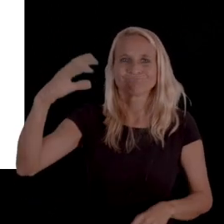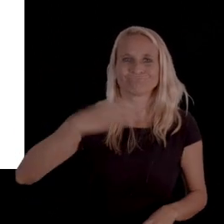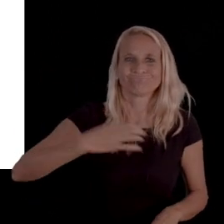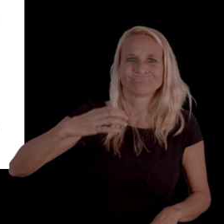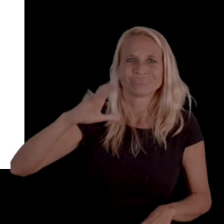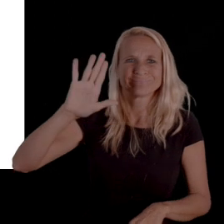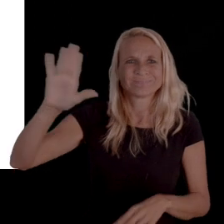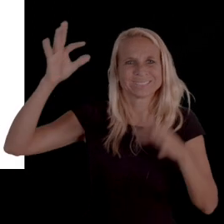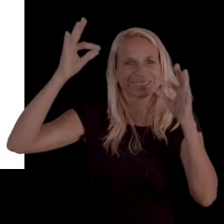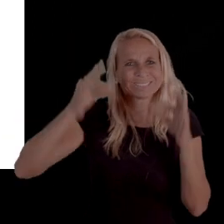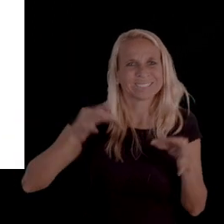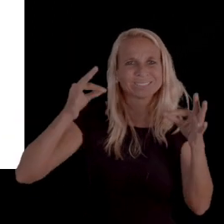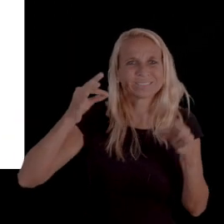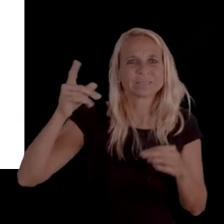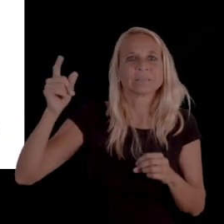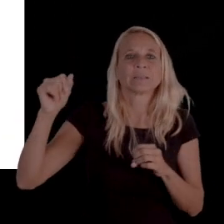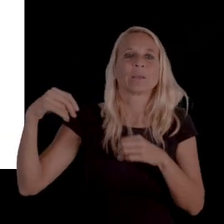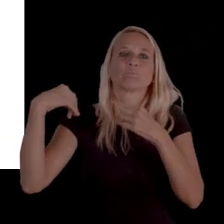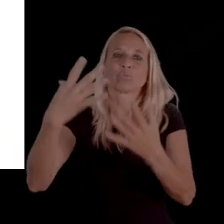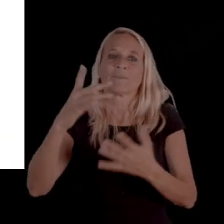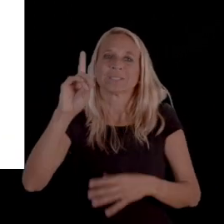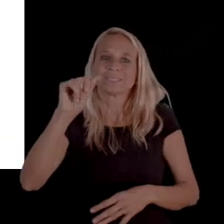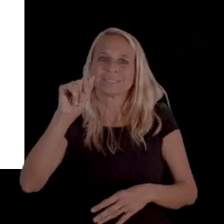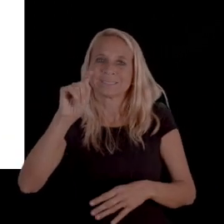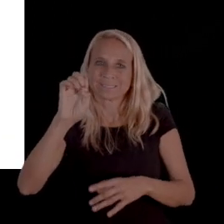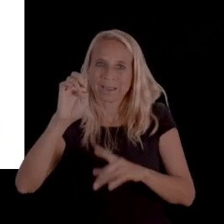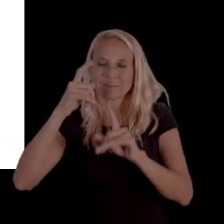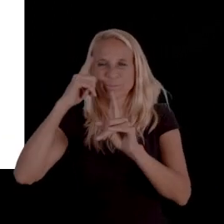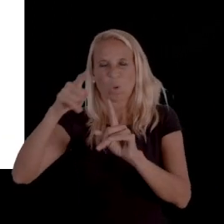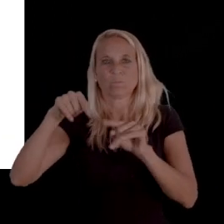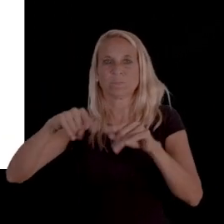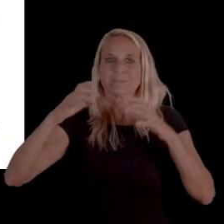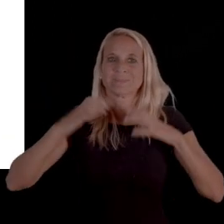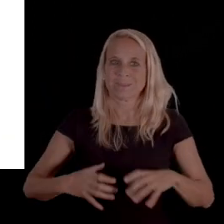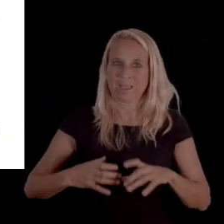and they do provide a date which we redacted for this particular client.